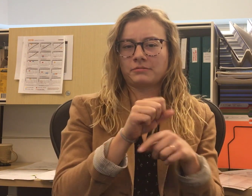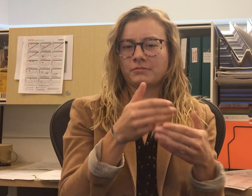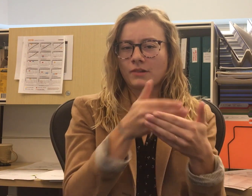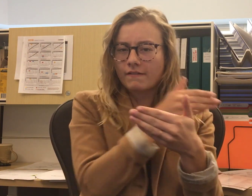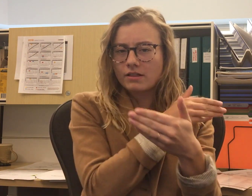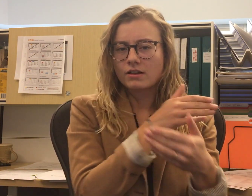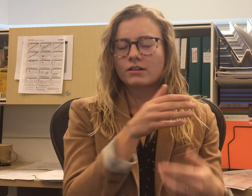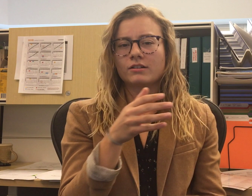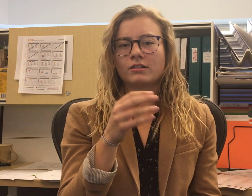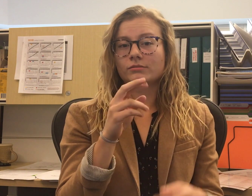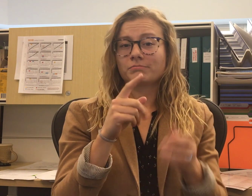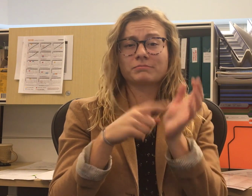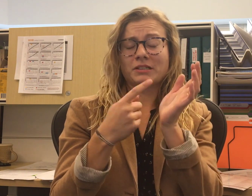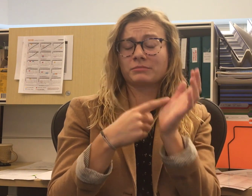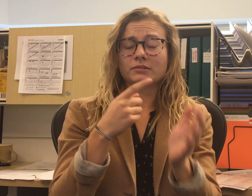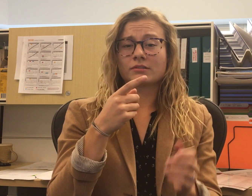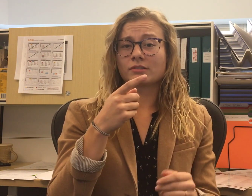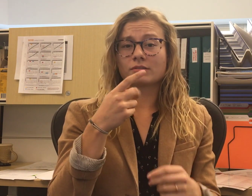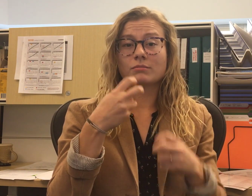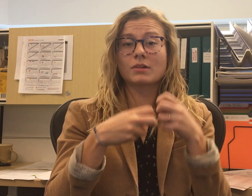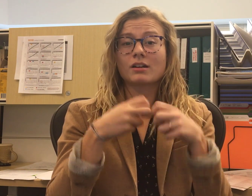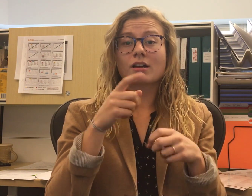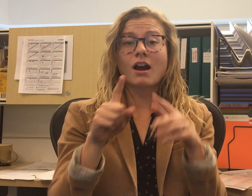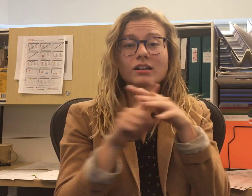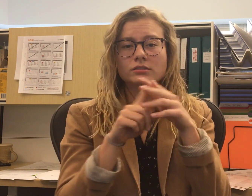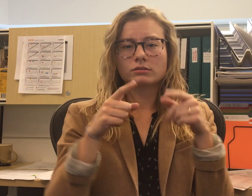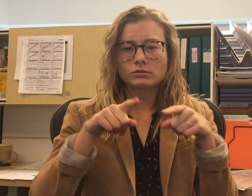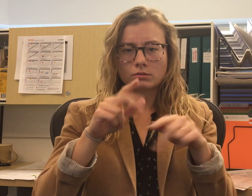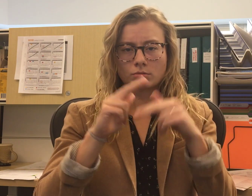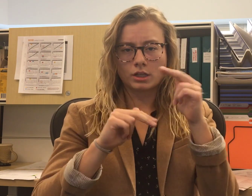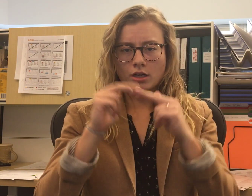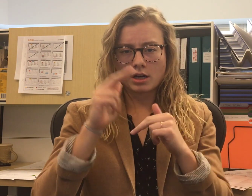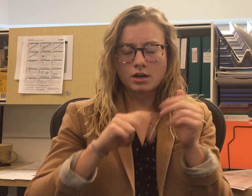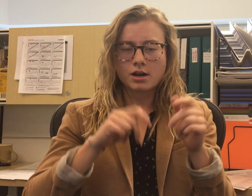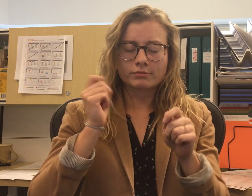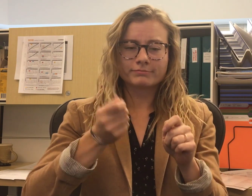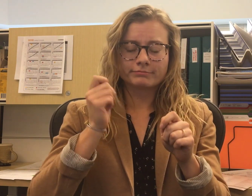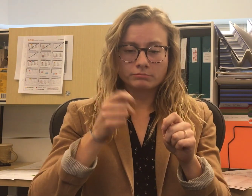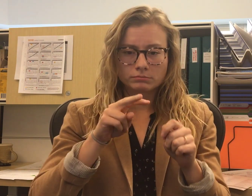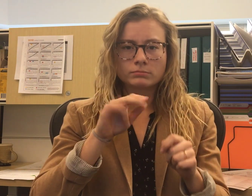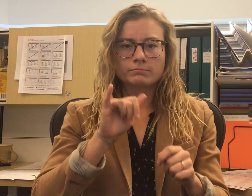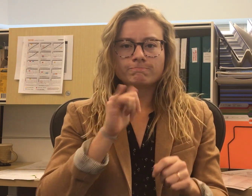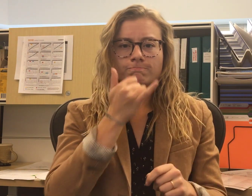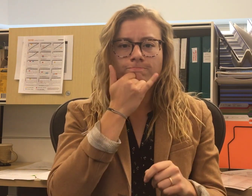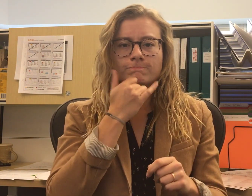I can conjure up the image earlier in the process. Also, sometimes problems or mistakes will come up during the construction phase,